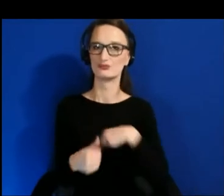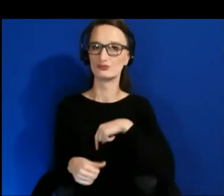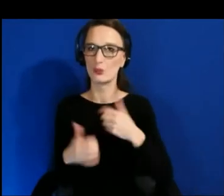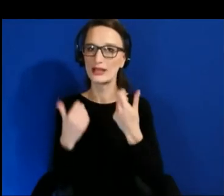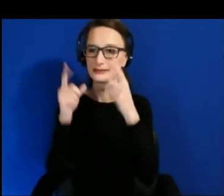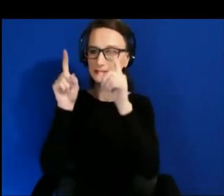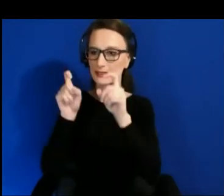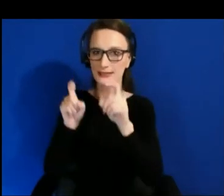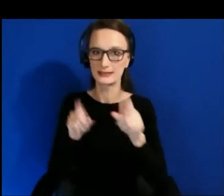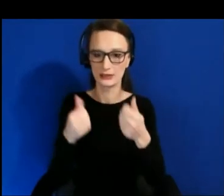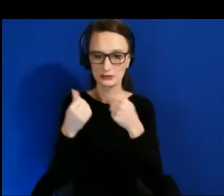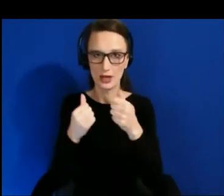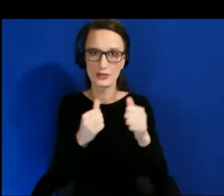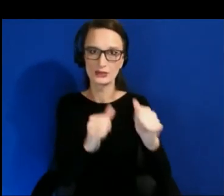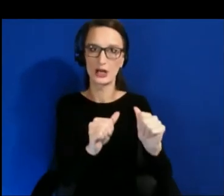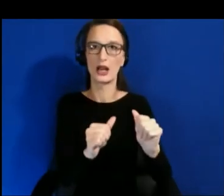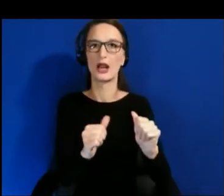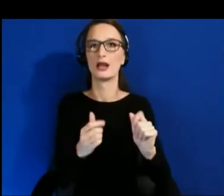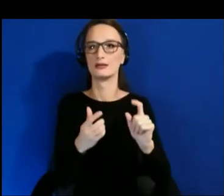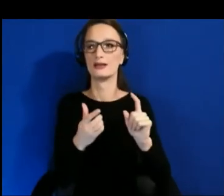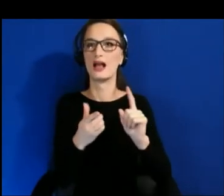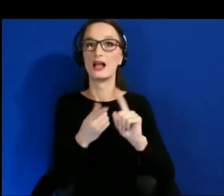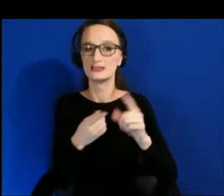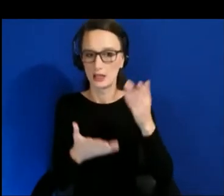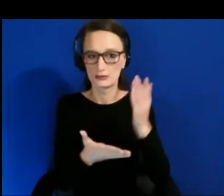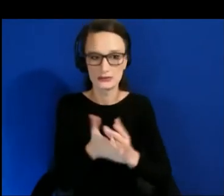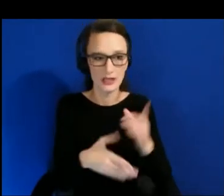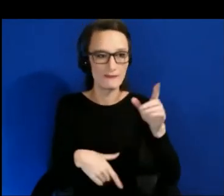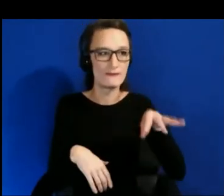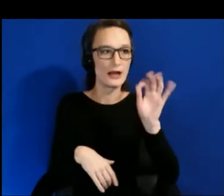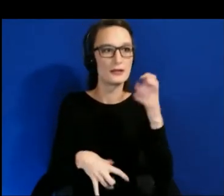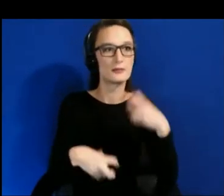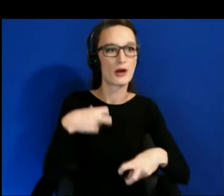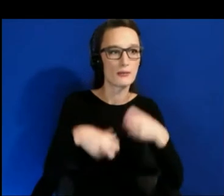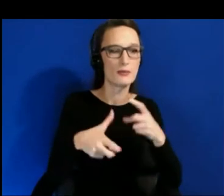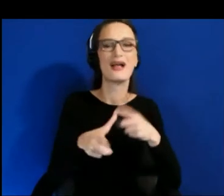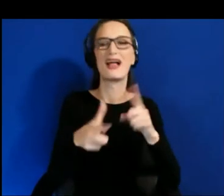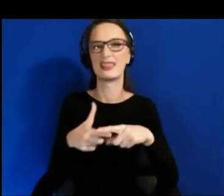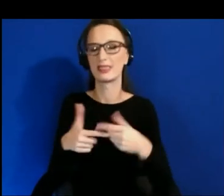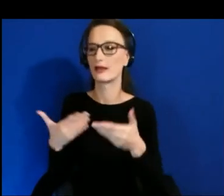things, and then we bring in folks from the community. You can build tools to make it easy for your developers.